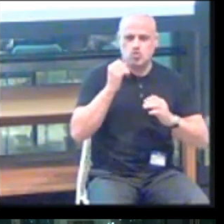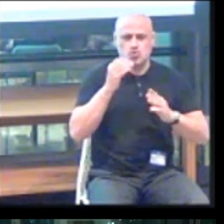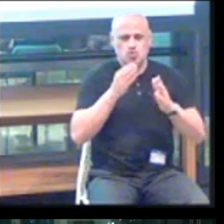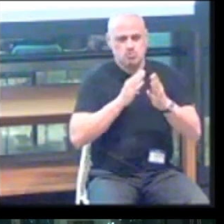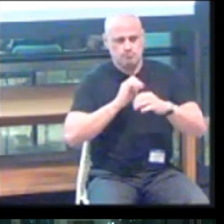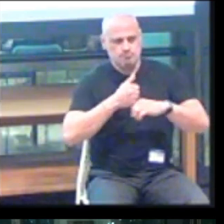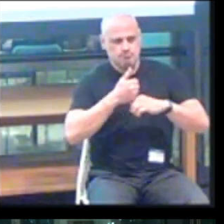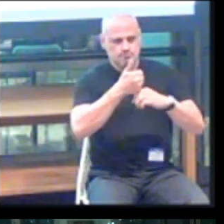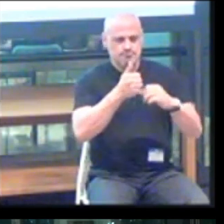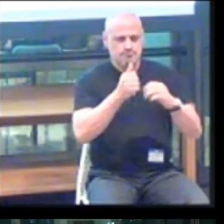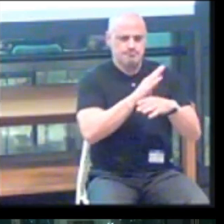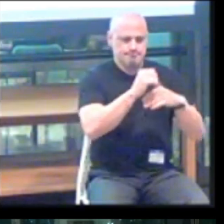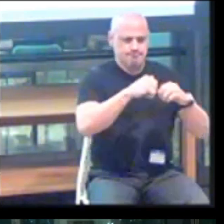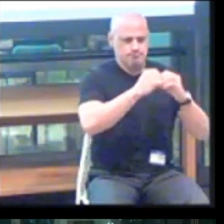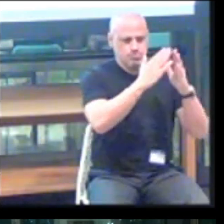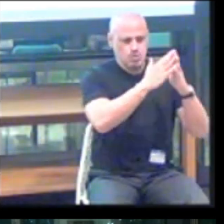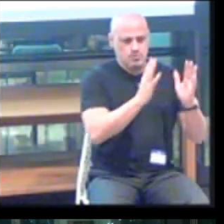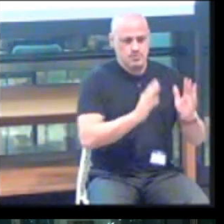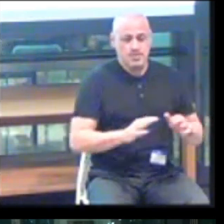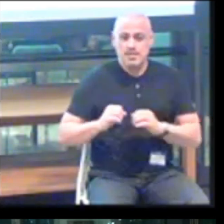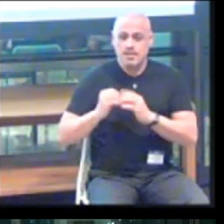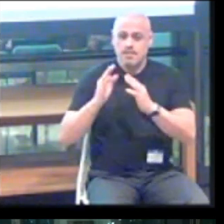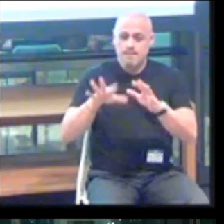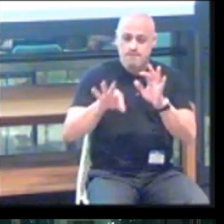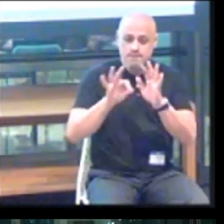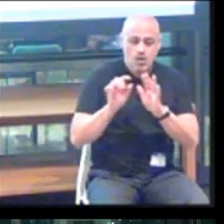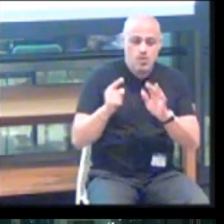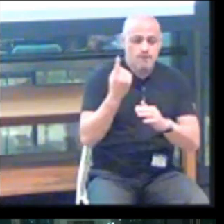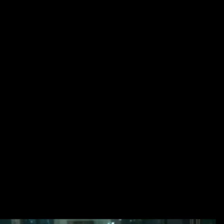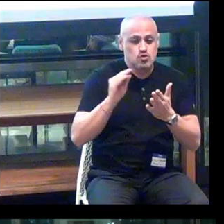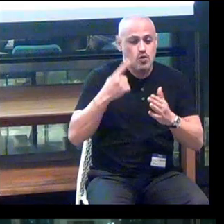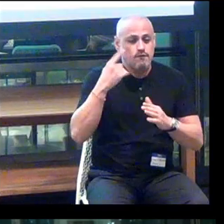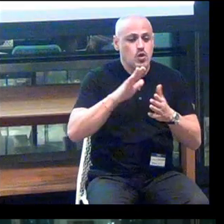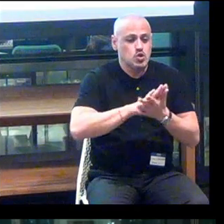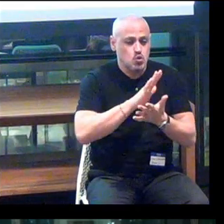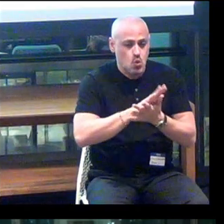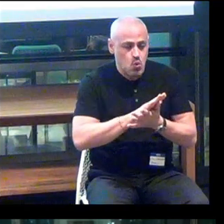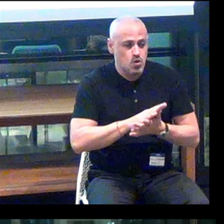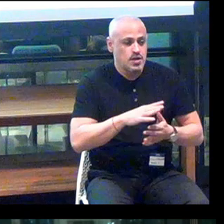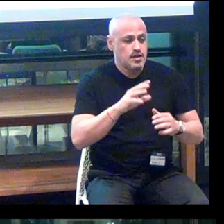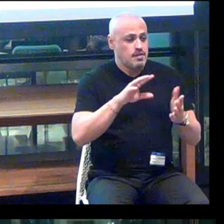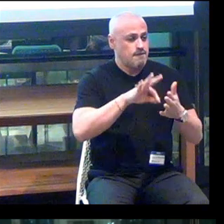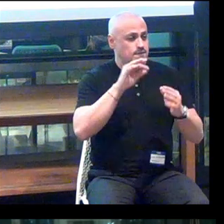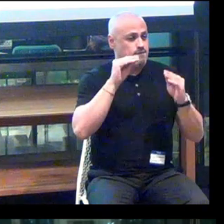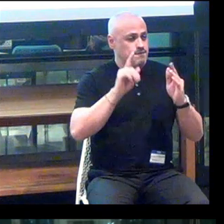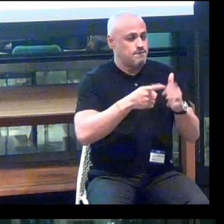So he found the first students for the school. He found the first teachers for the school.